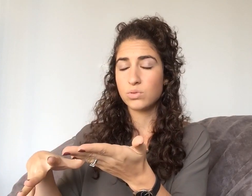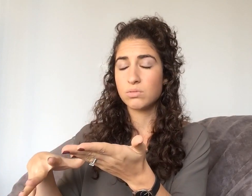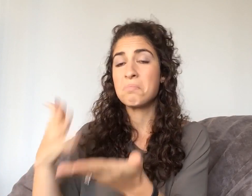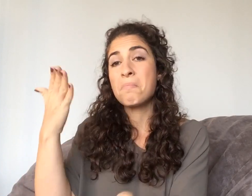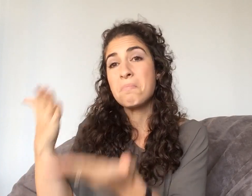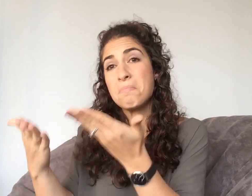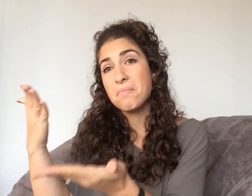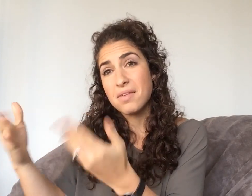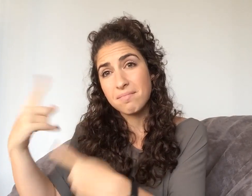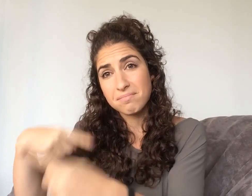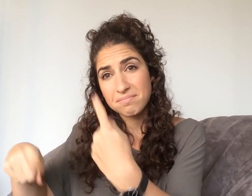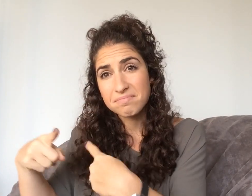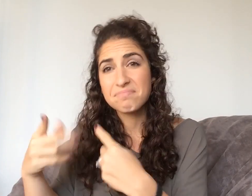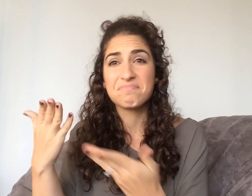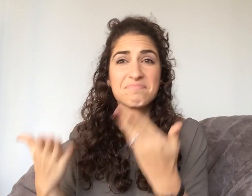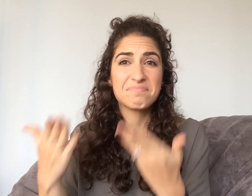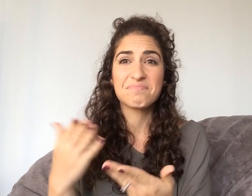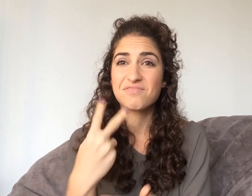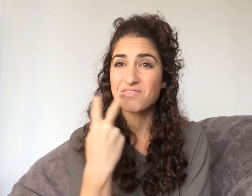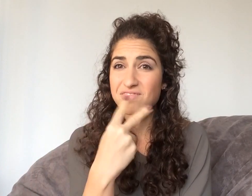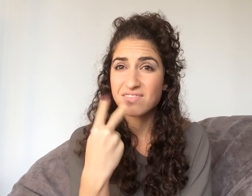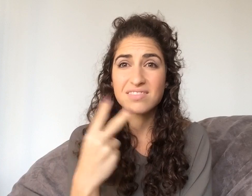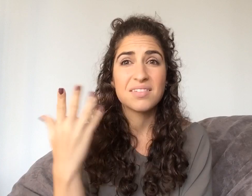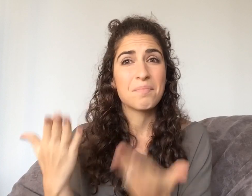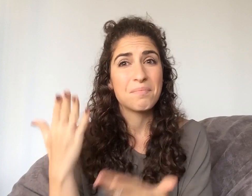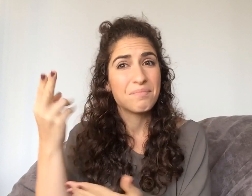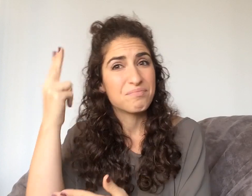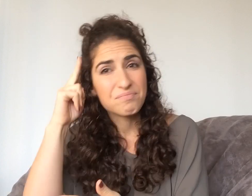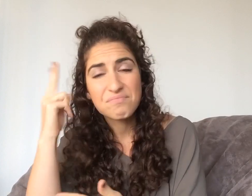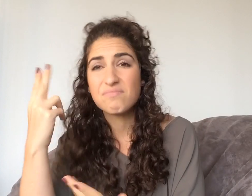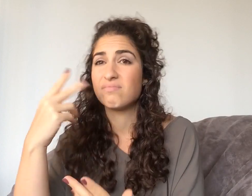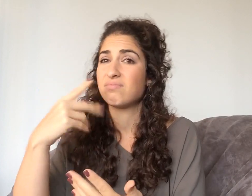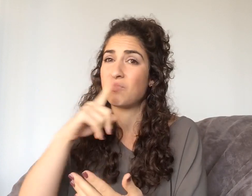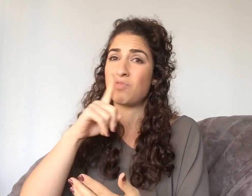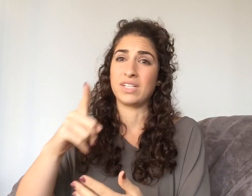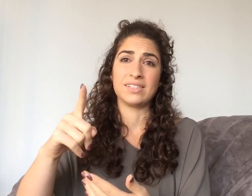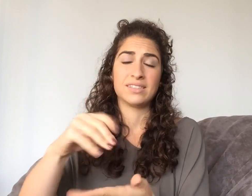The student maybe signs, maybe reads lips, may be has an implant...